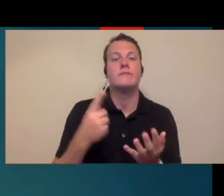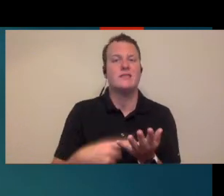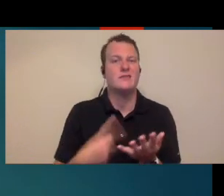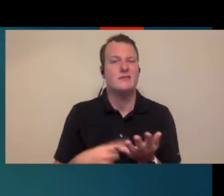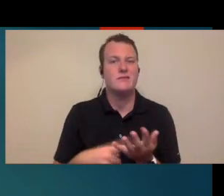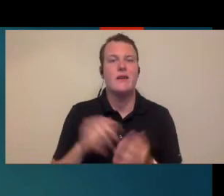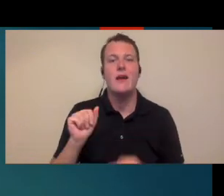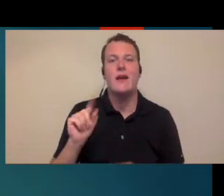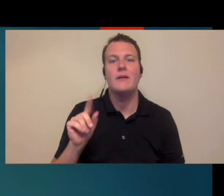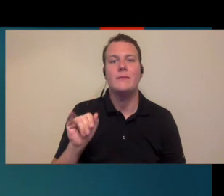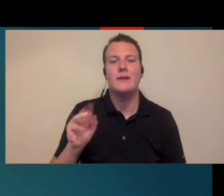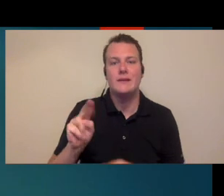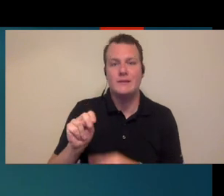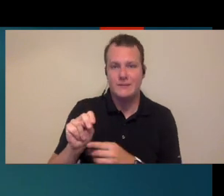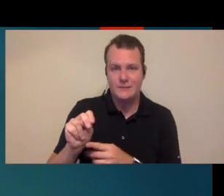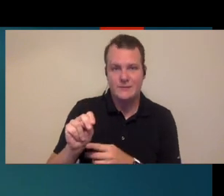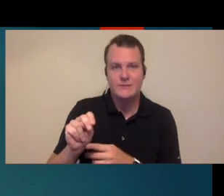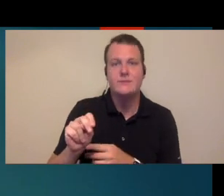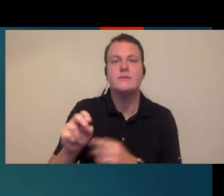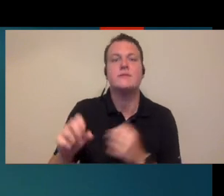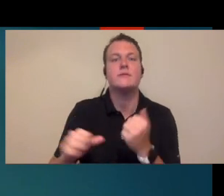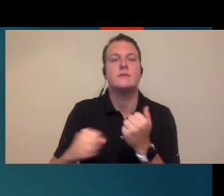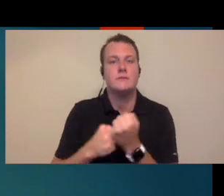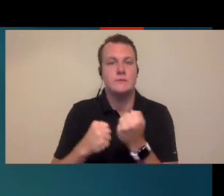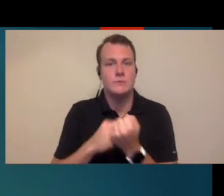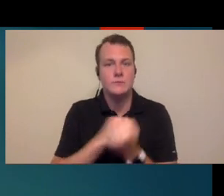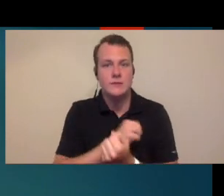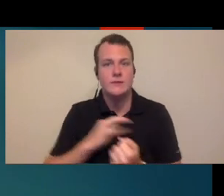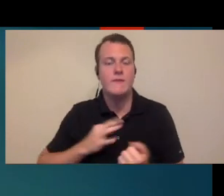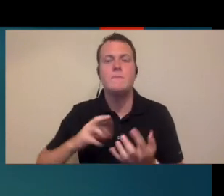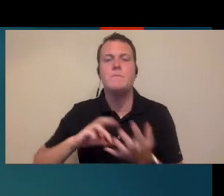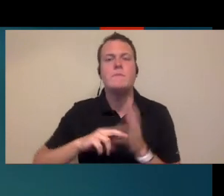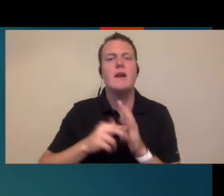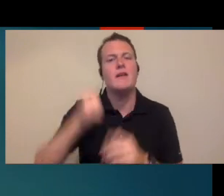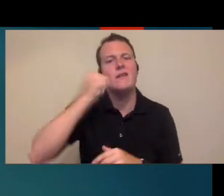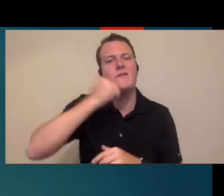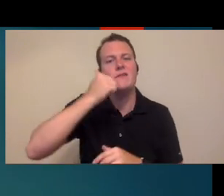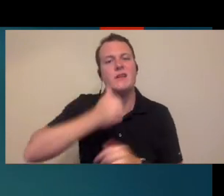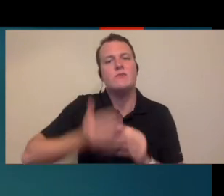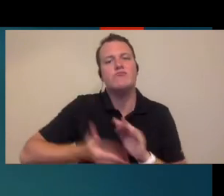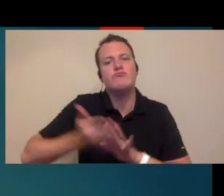administrative support staff which has to do with kind of how is the daily